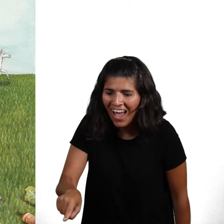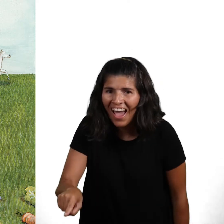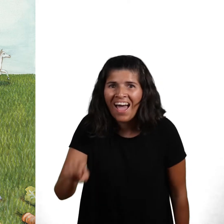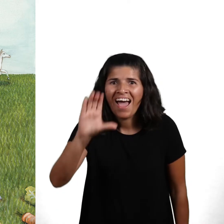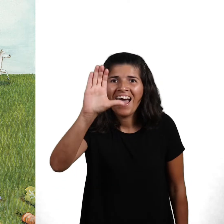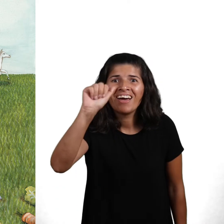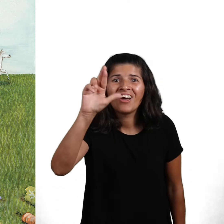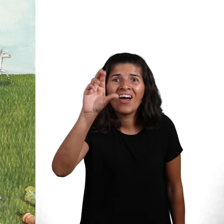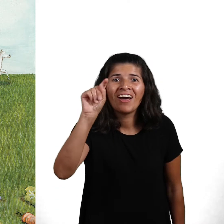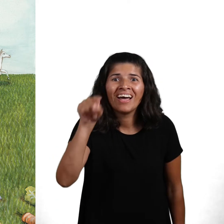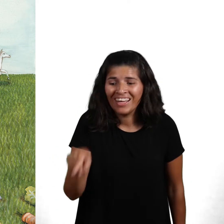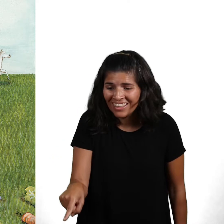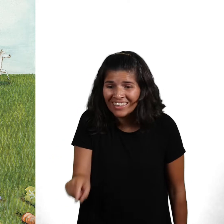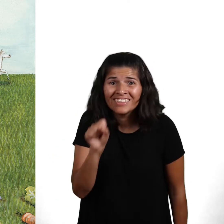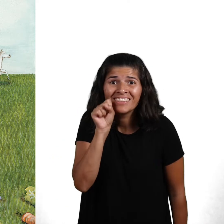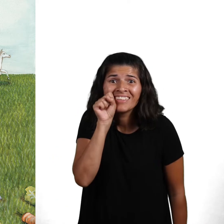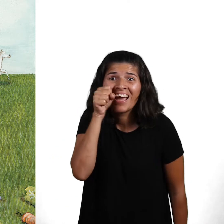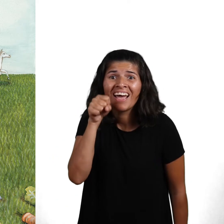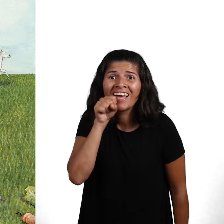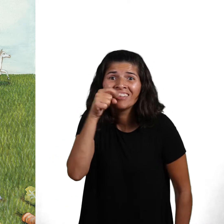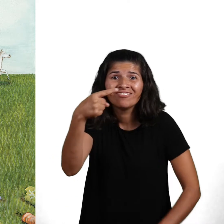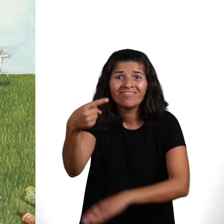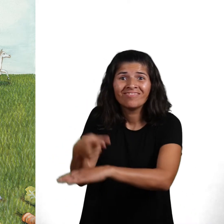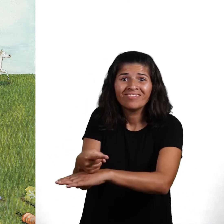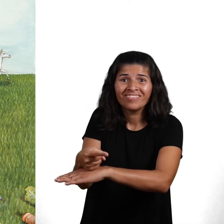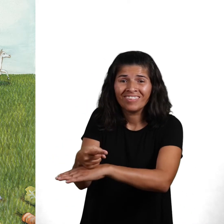A carrot on the ground.